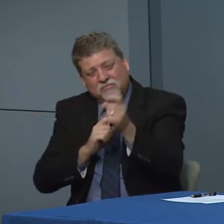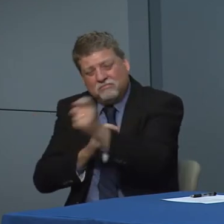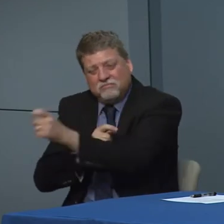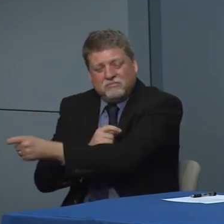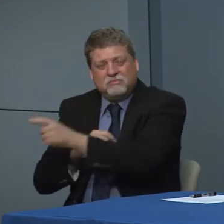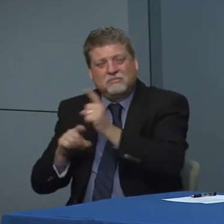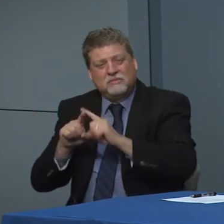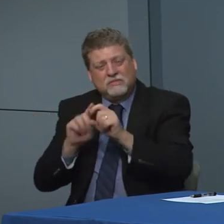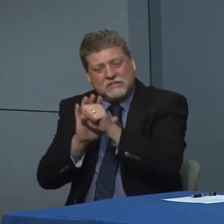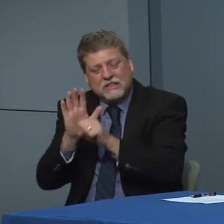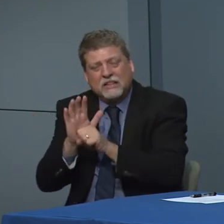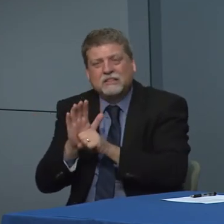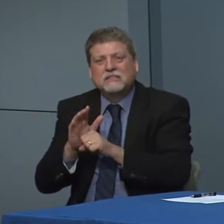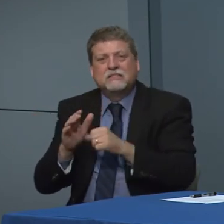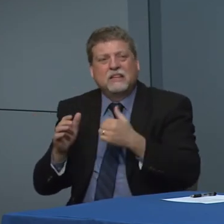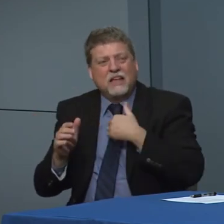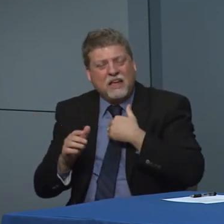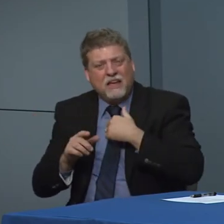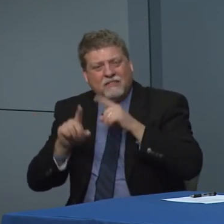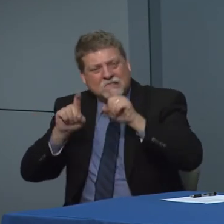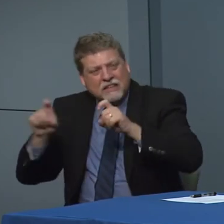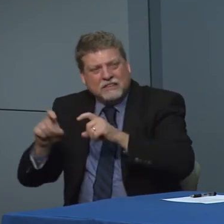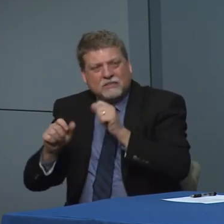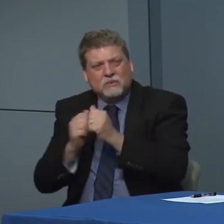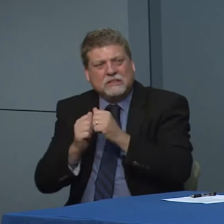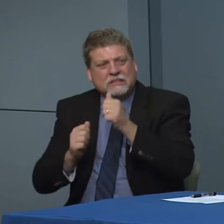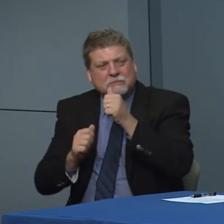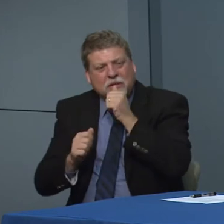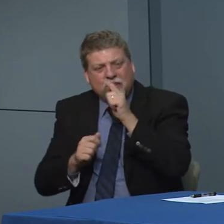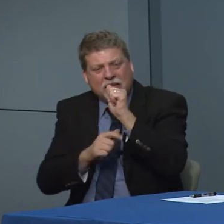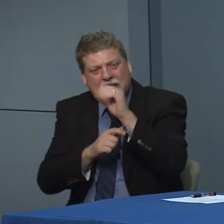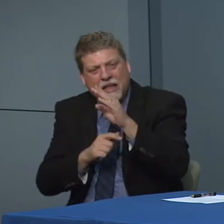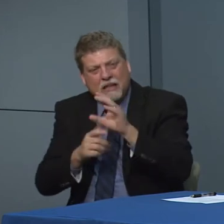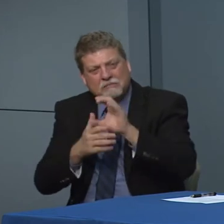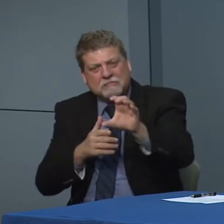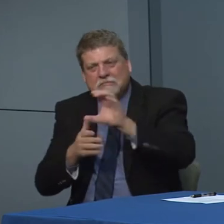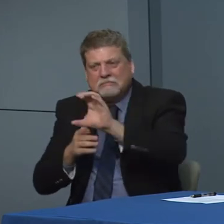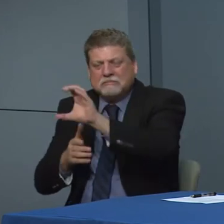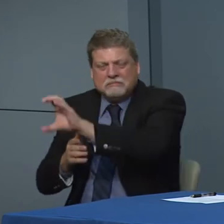available through a private lab so primarily. How do you see